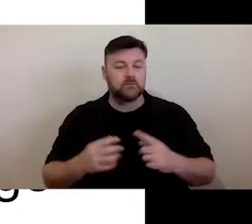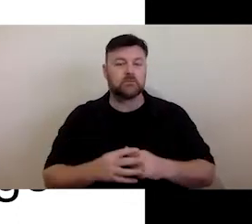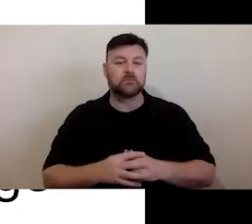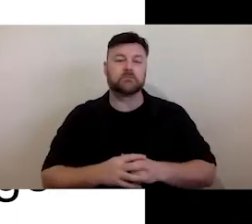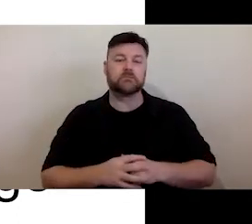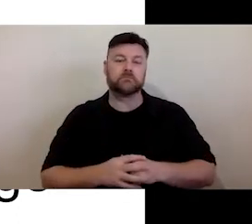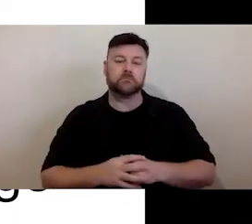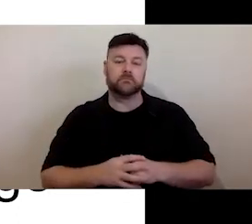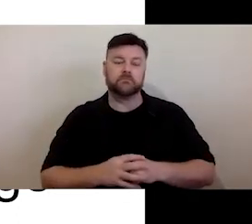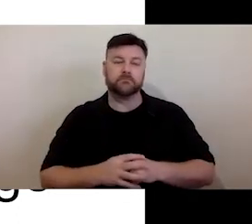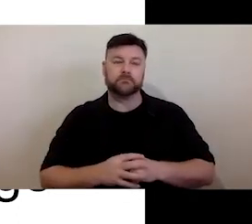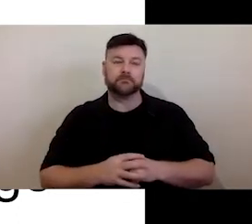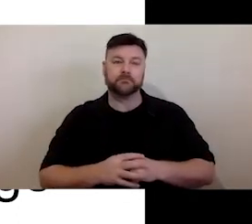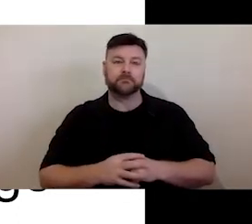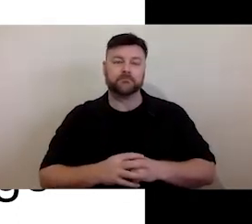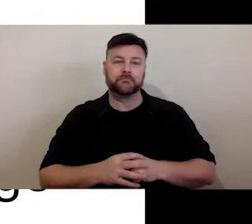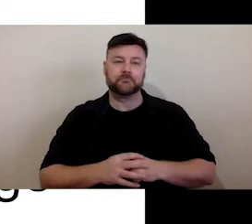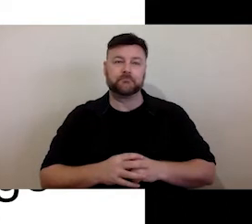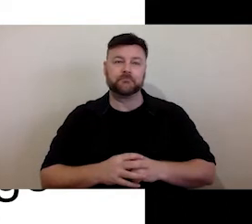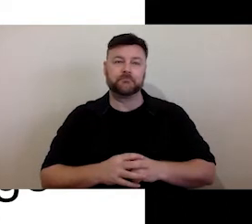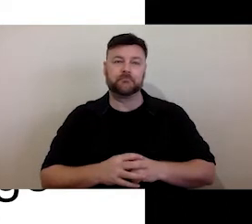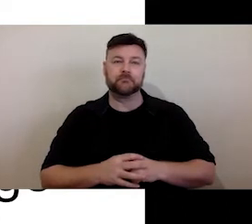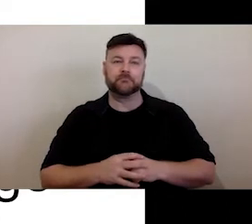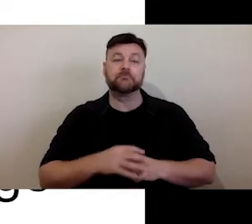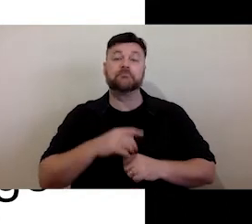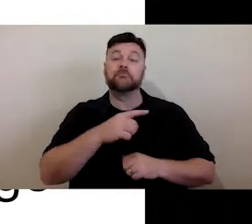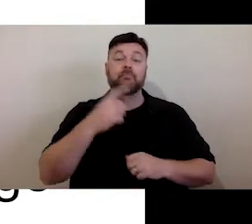If we have an easyread document, they're often